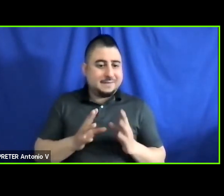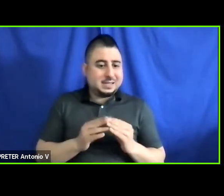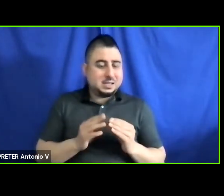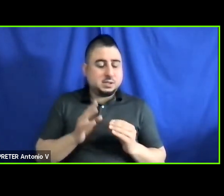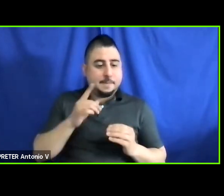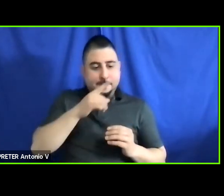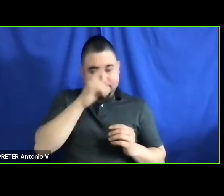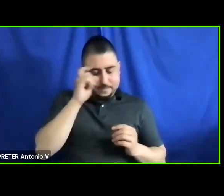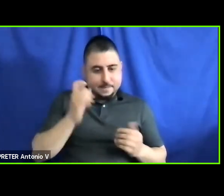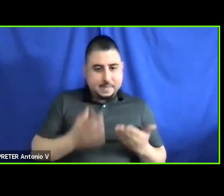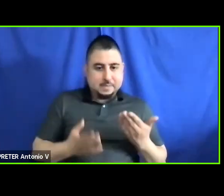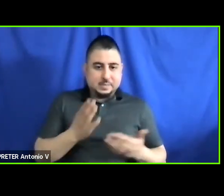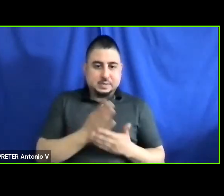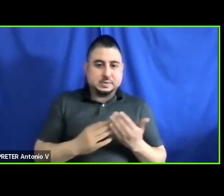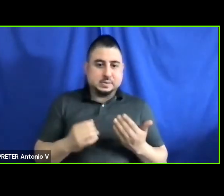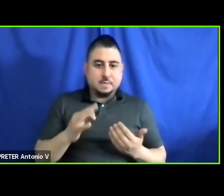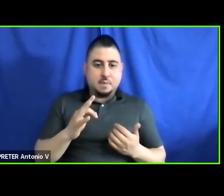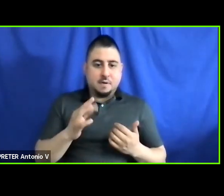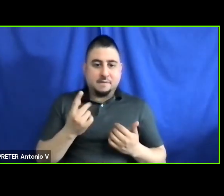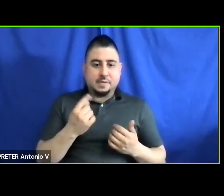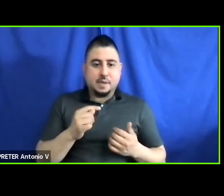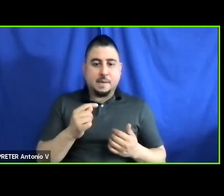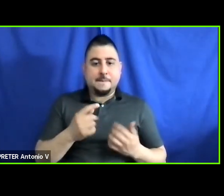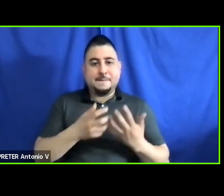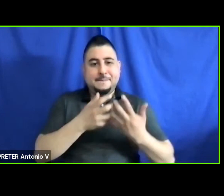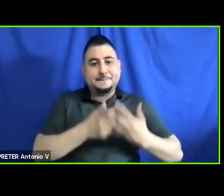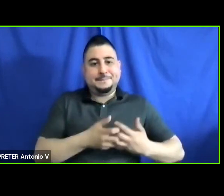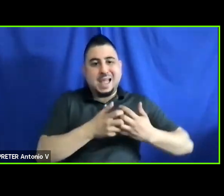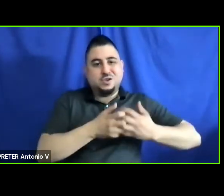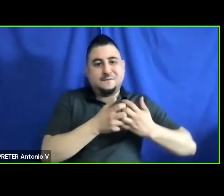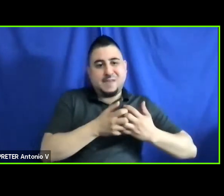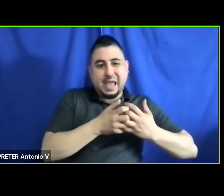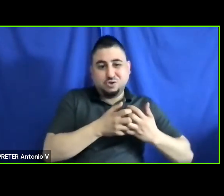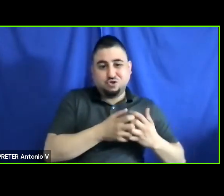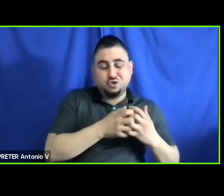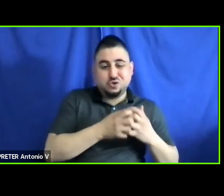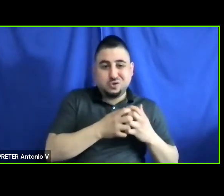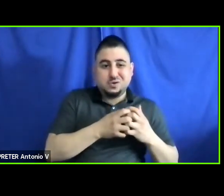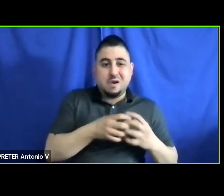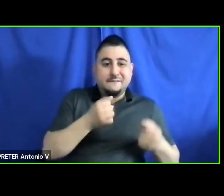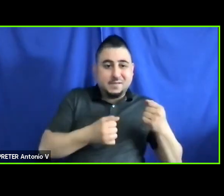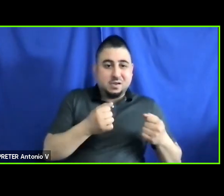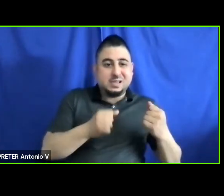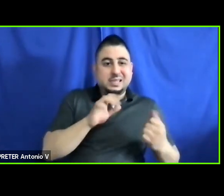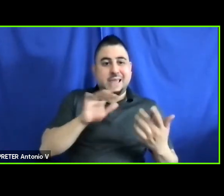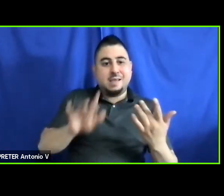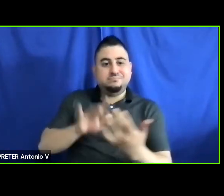because maybe some of the manufacturers can, of the vehicles can talk to that cost and